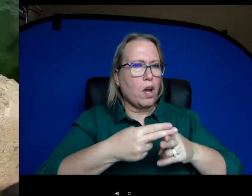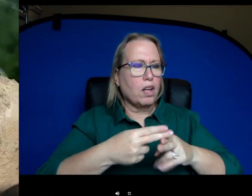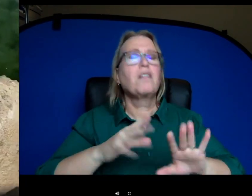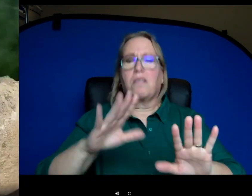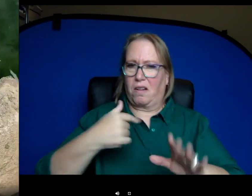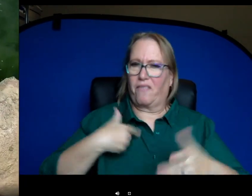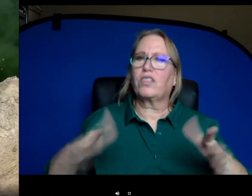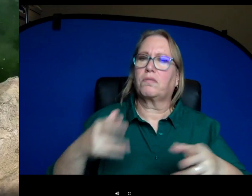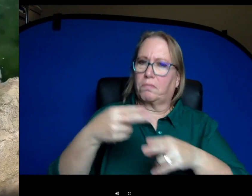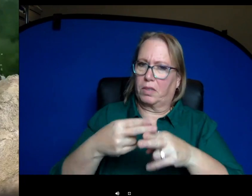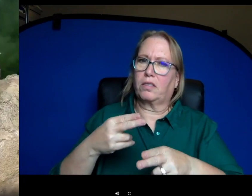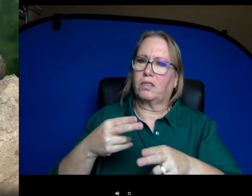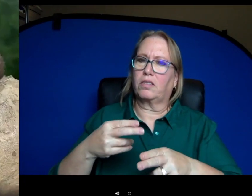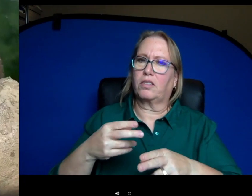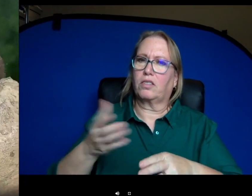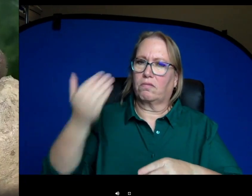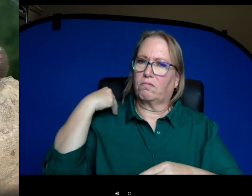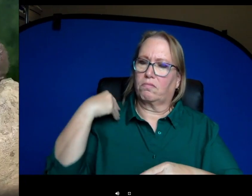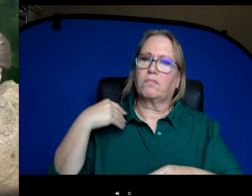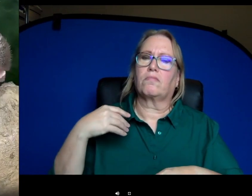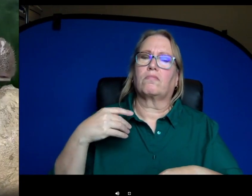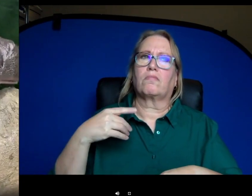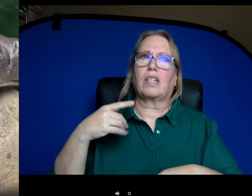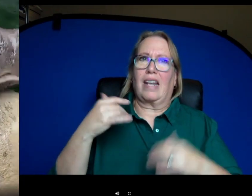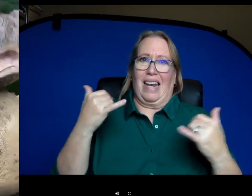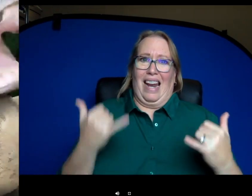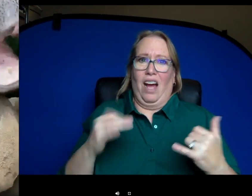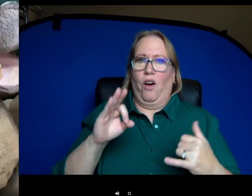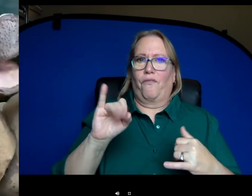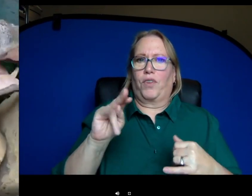the very beginning but in case you missed it, Fiona is weighing in over